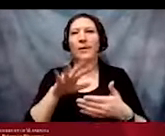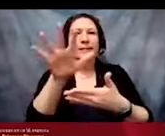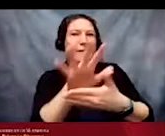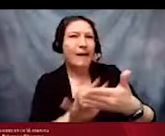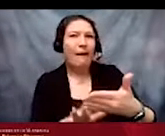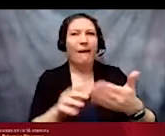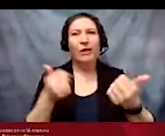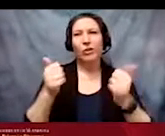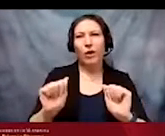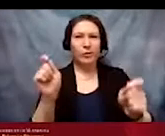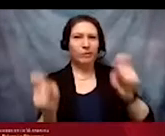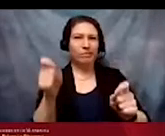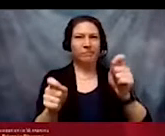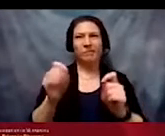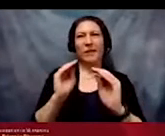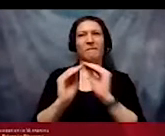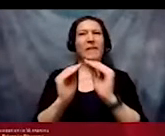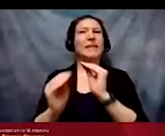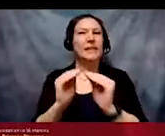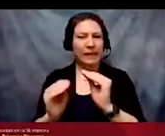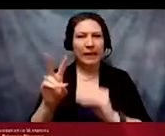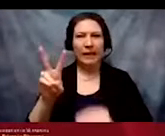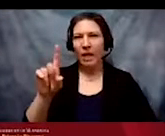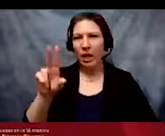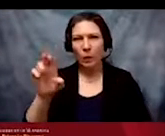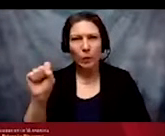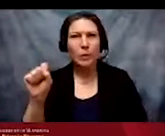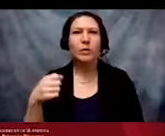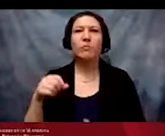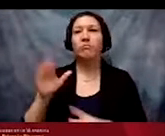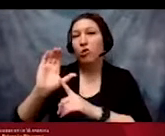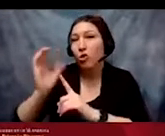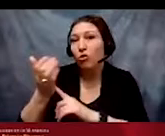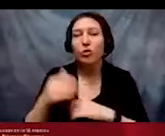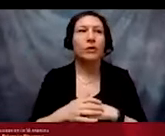"fix" the values, cultures, behaviors of those people